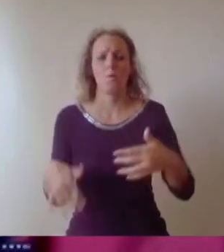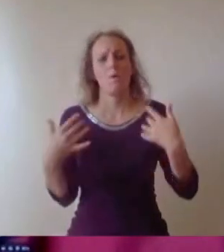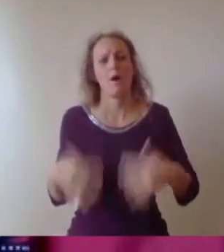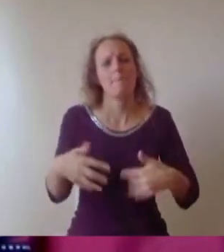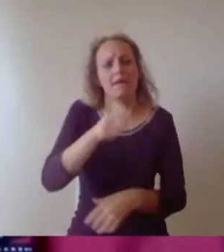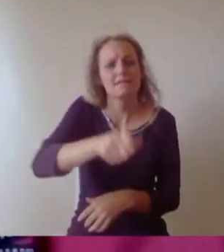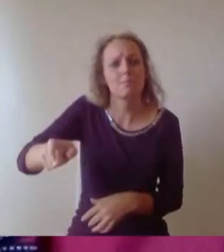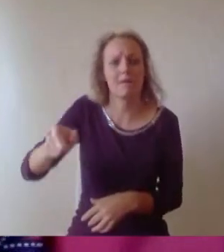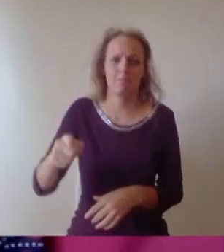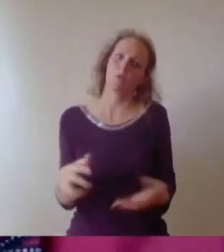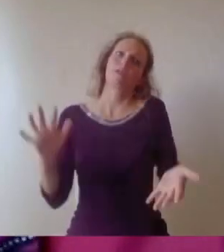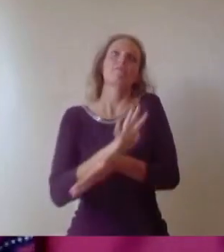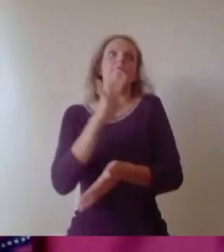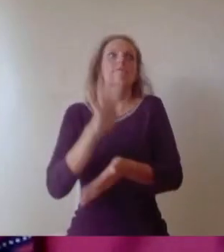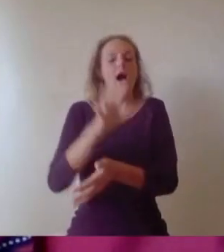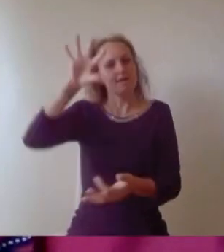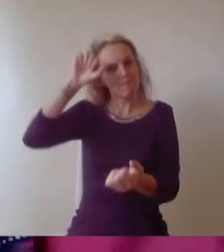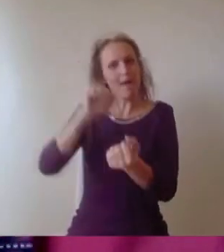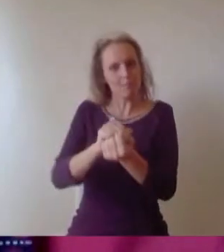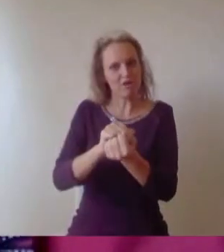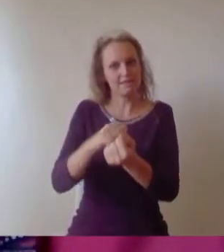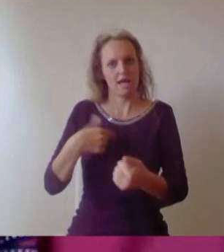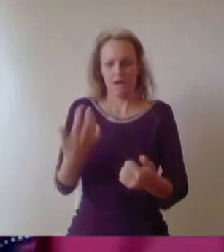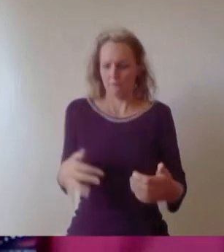opportunity to grow and develop as a person. I still remember